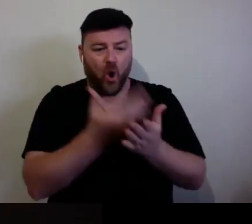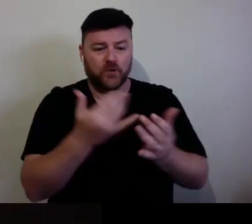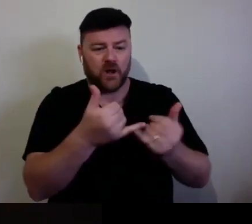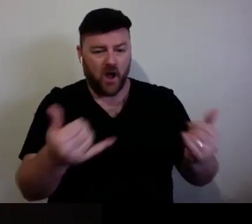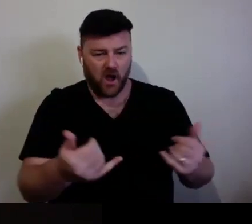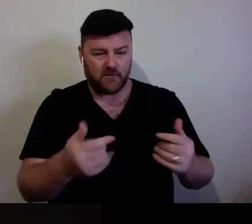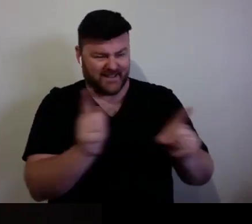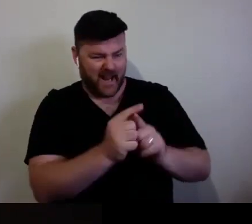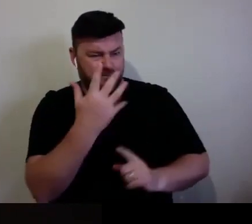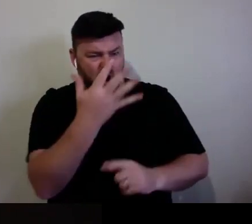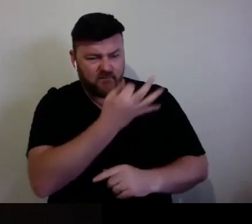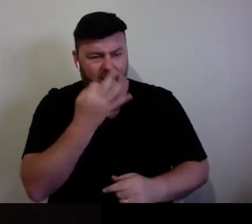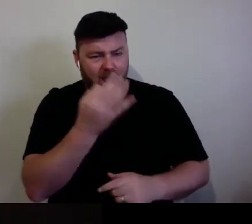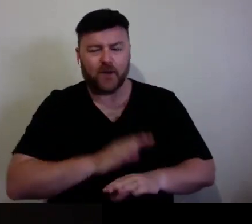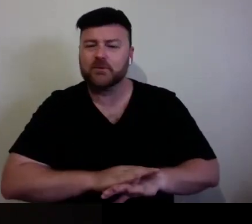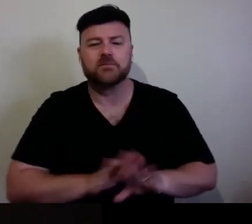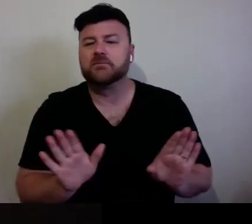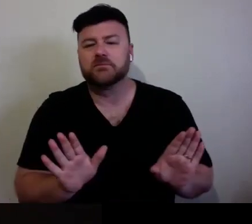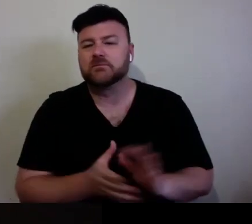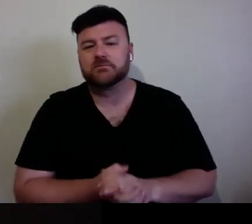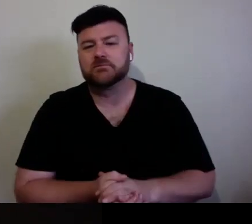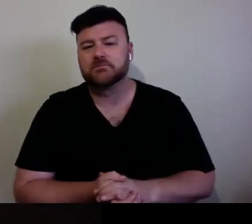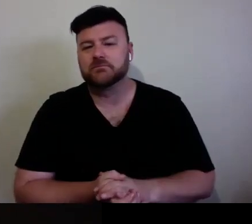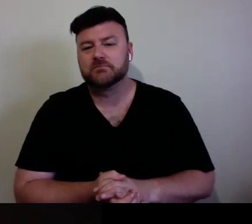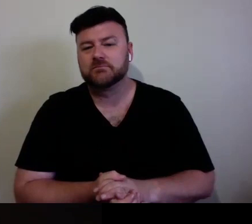You switch to doing more Assin Crown nicing -- a synchronising.